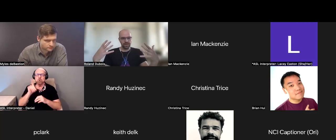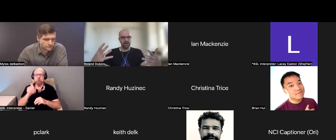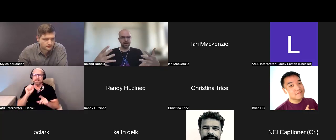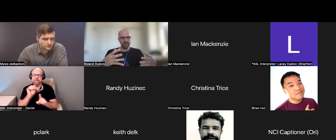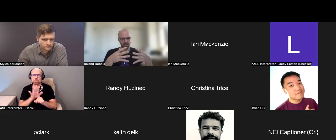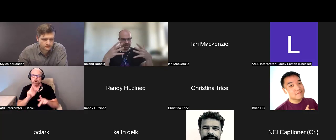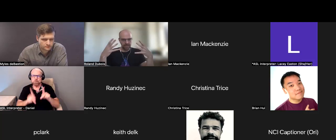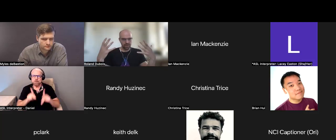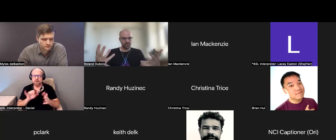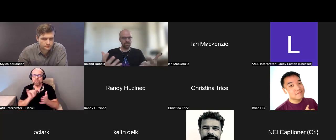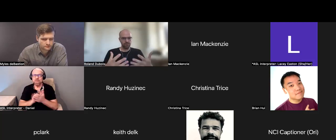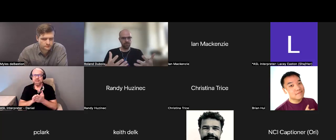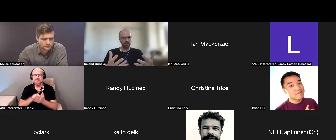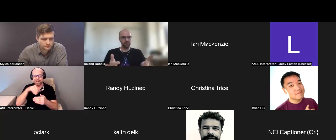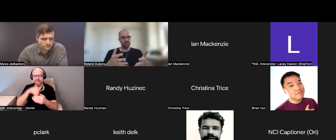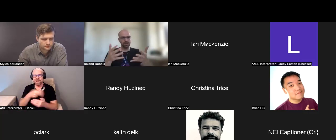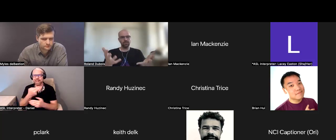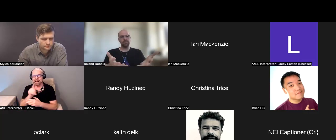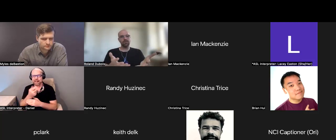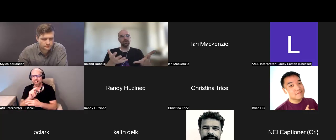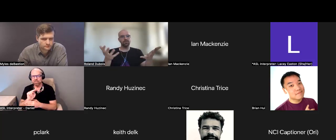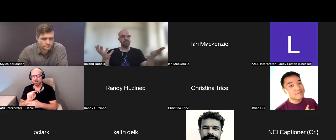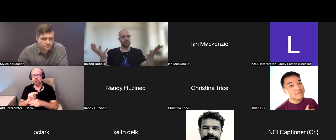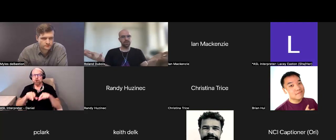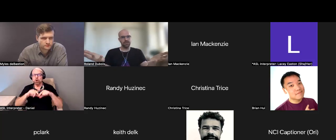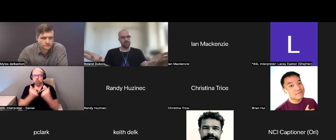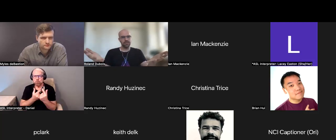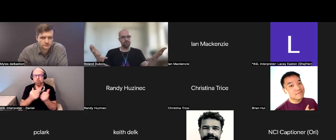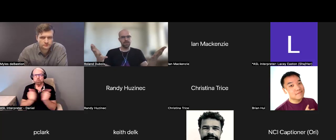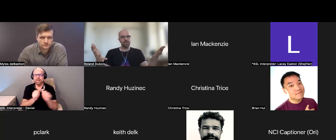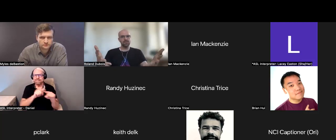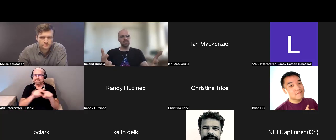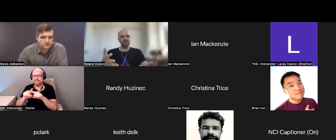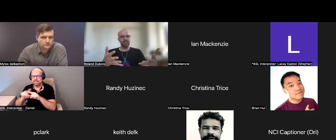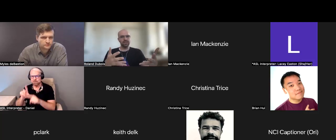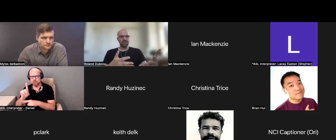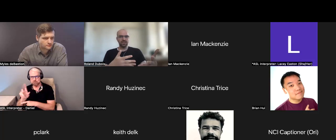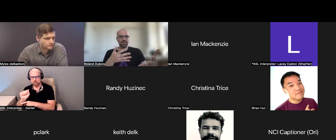are in those Hackathon groups to people with different disabilities, so that they can just